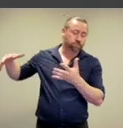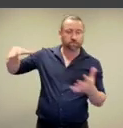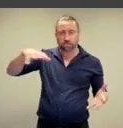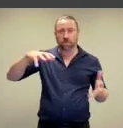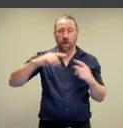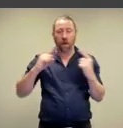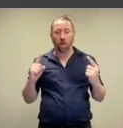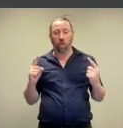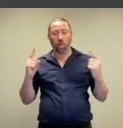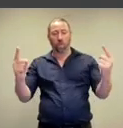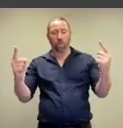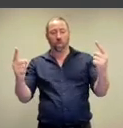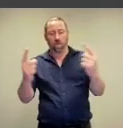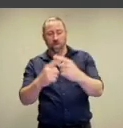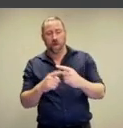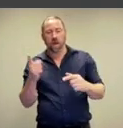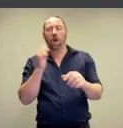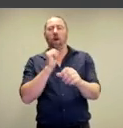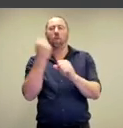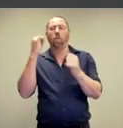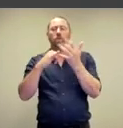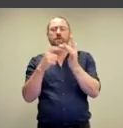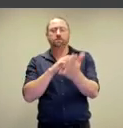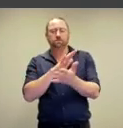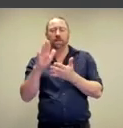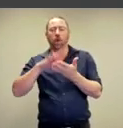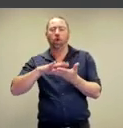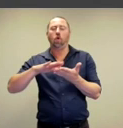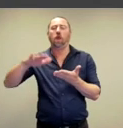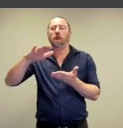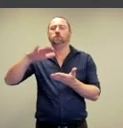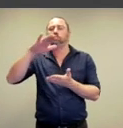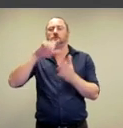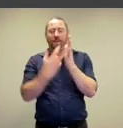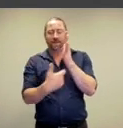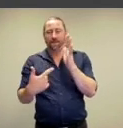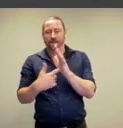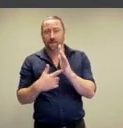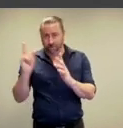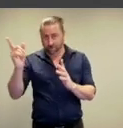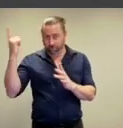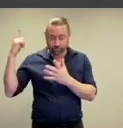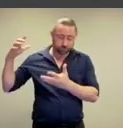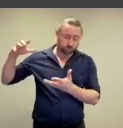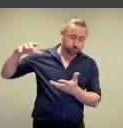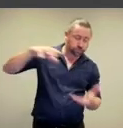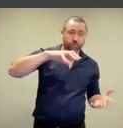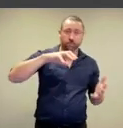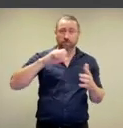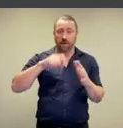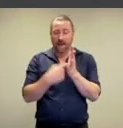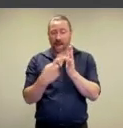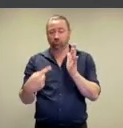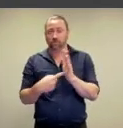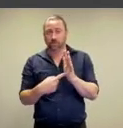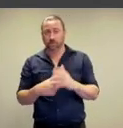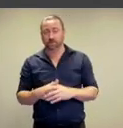poured into the courtyard at Goldsmiths